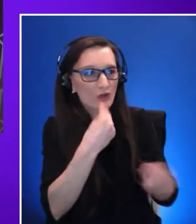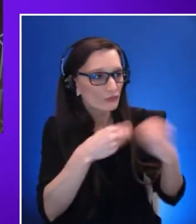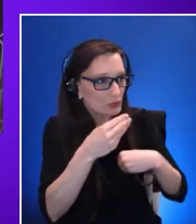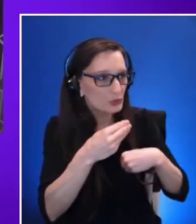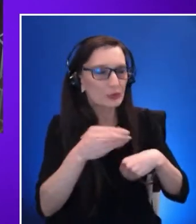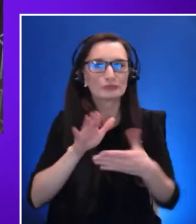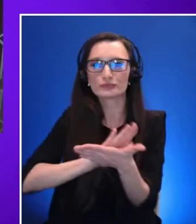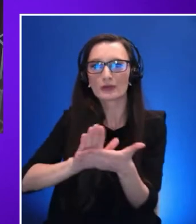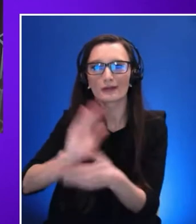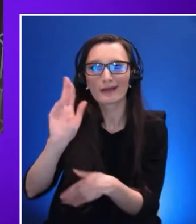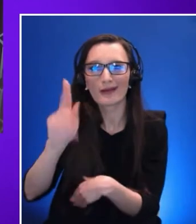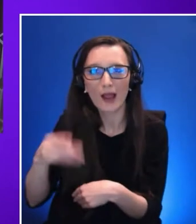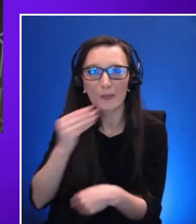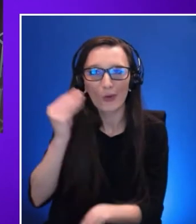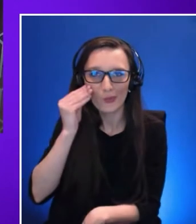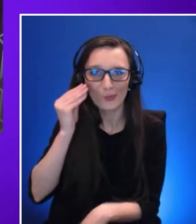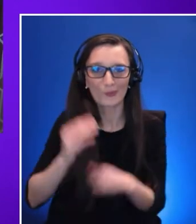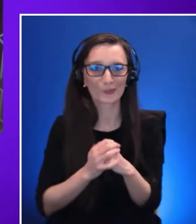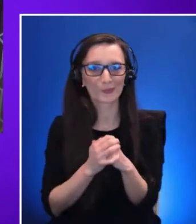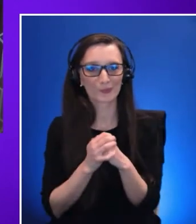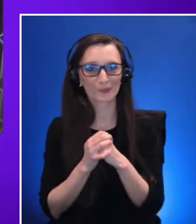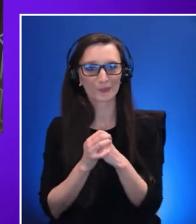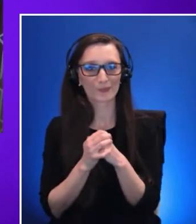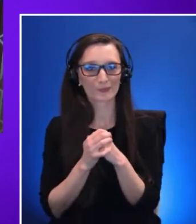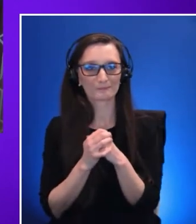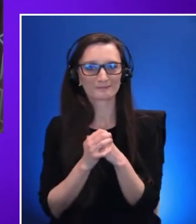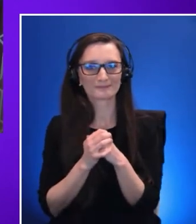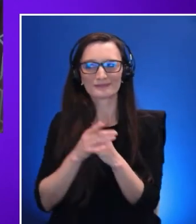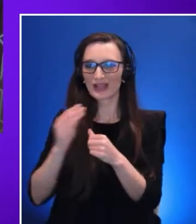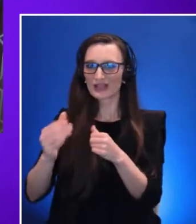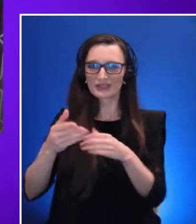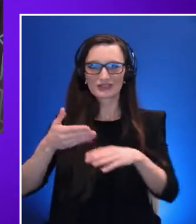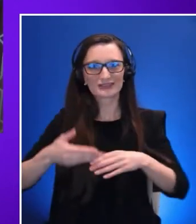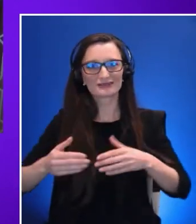achieved new milestones of independence in her personal and professional life.